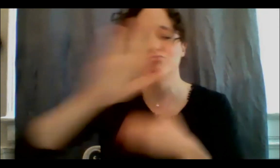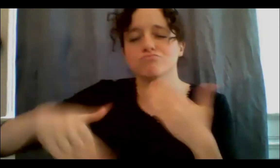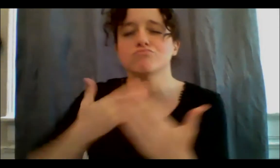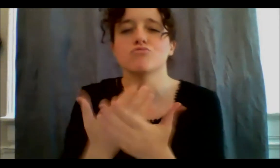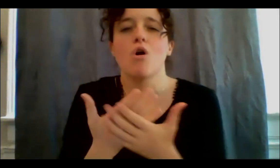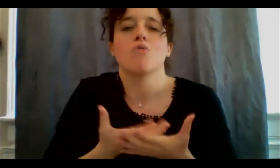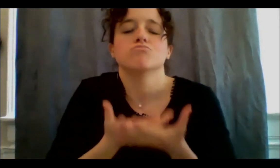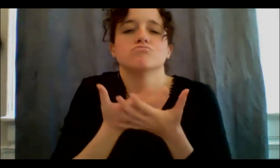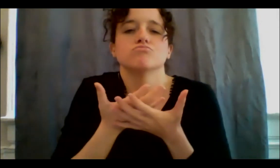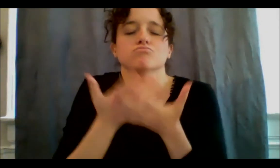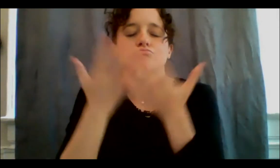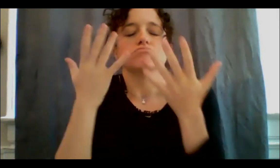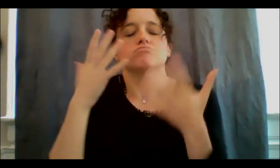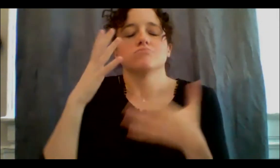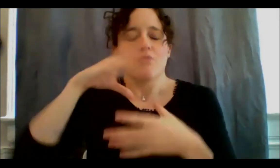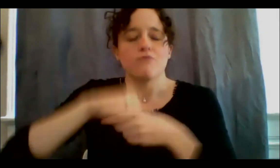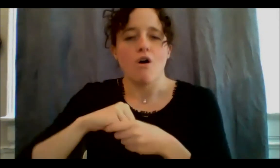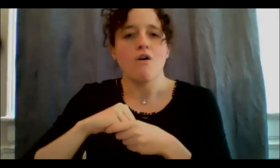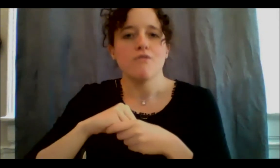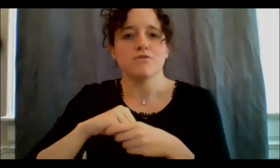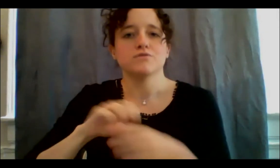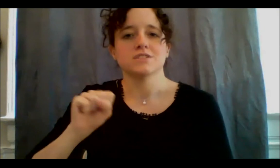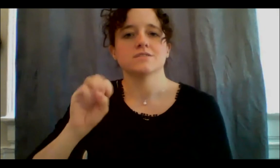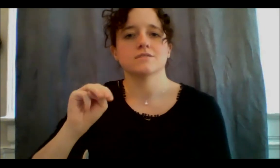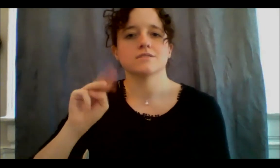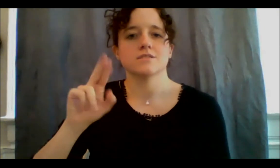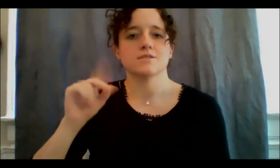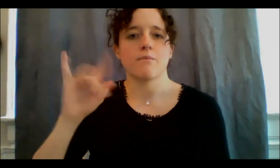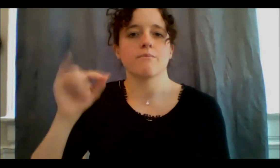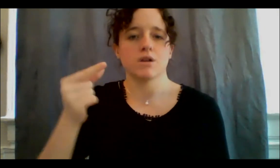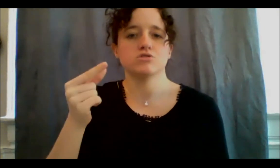act of smudging. And what it does is it promotes the way that I'm gonna